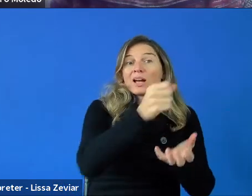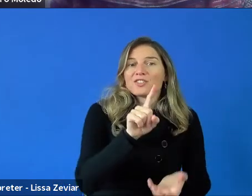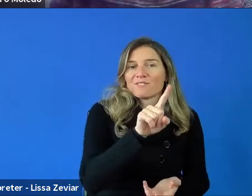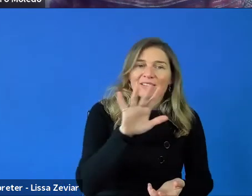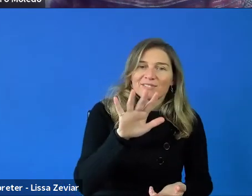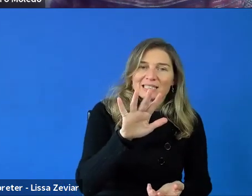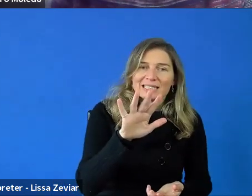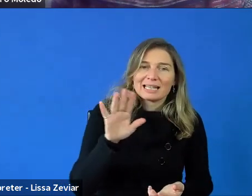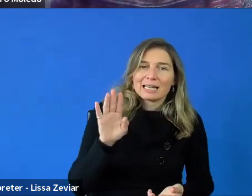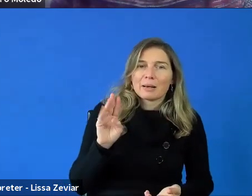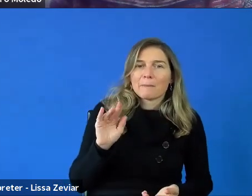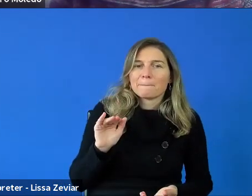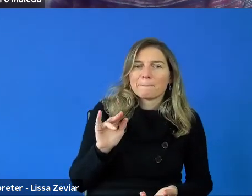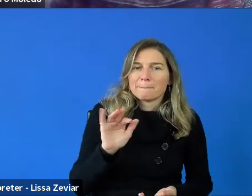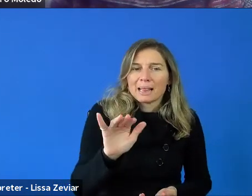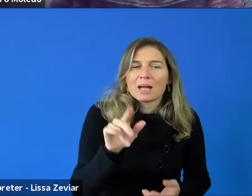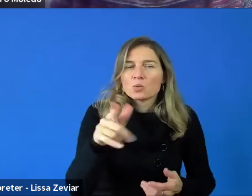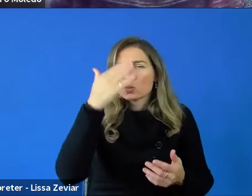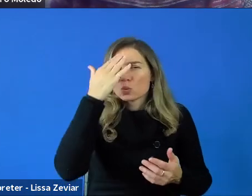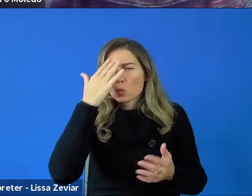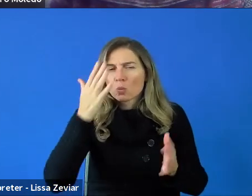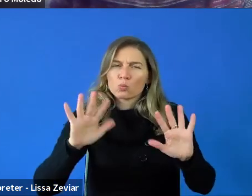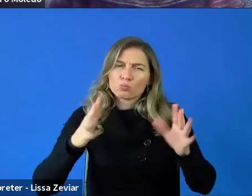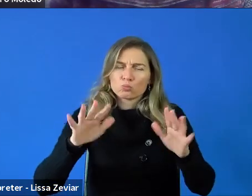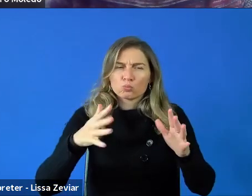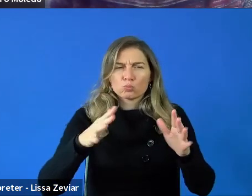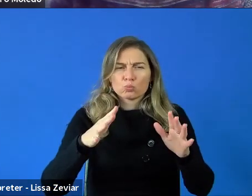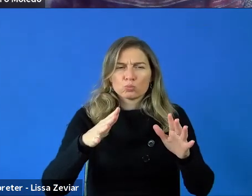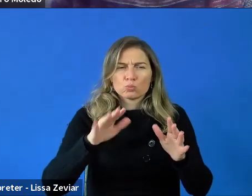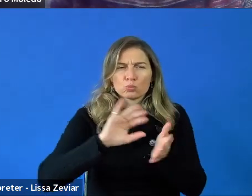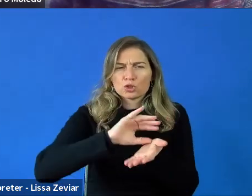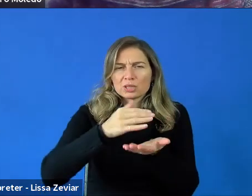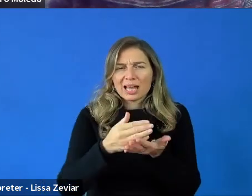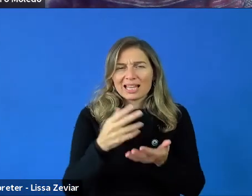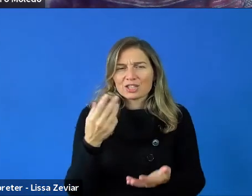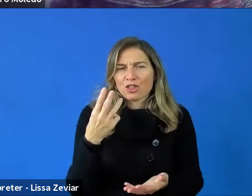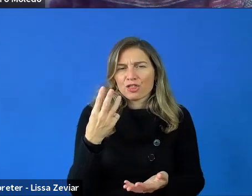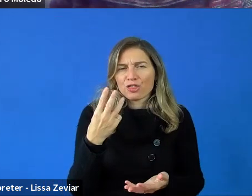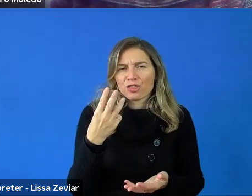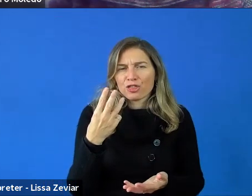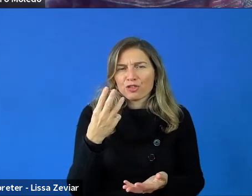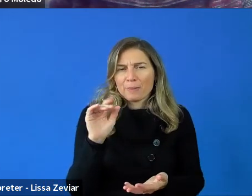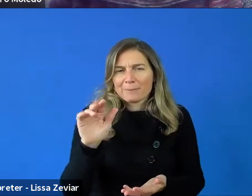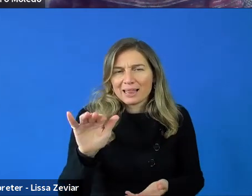and the maximum size of the budget is 3 million, you know there won't be more than five.